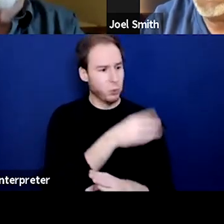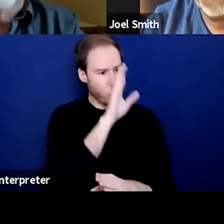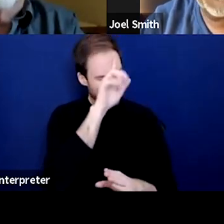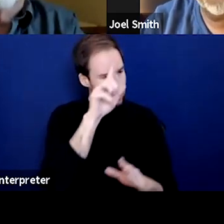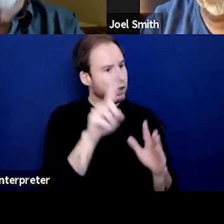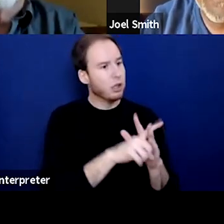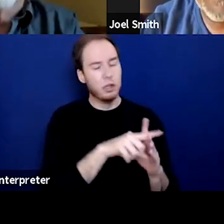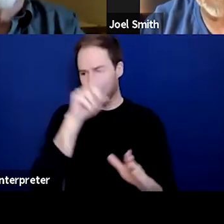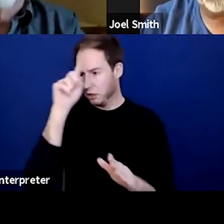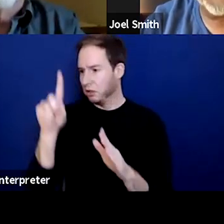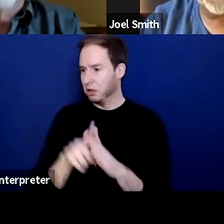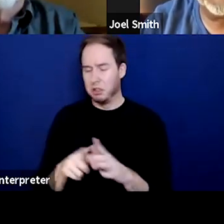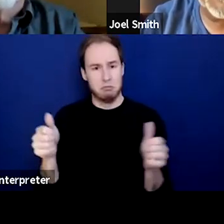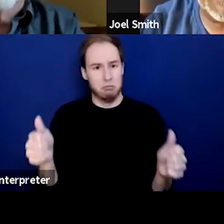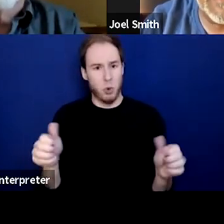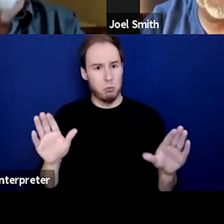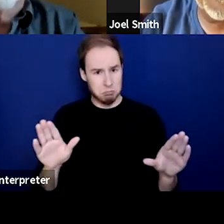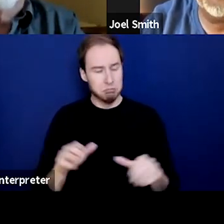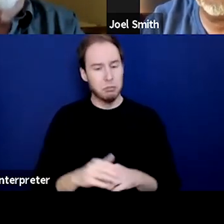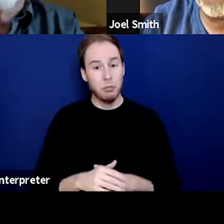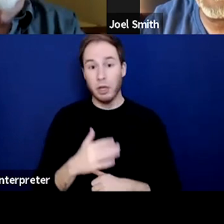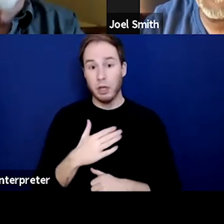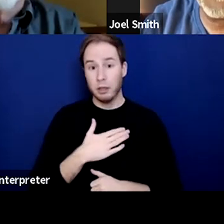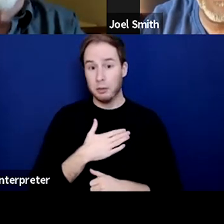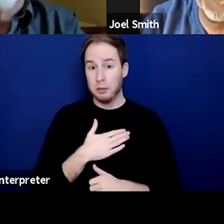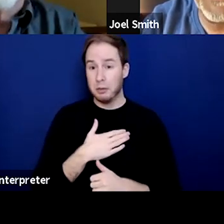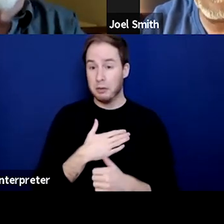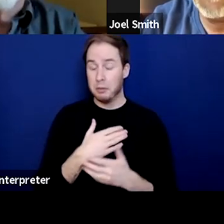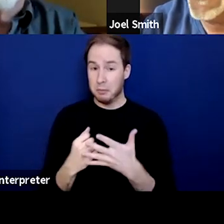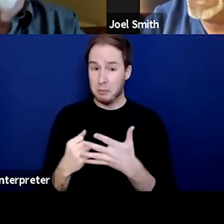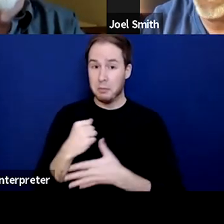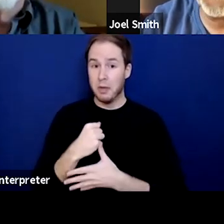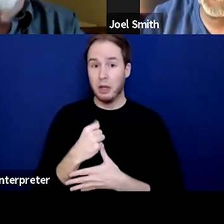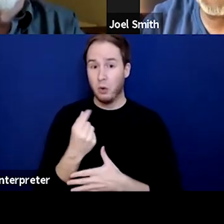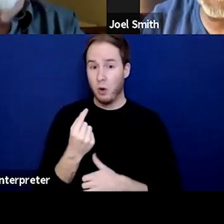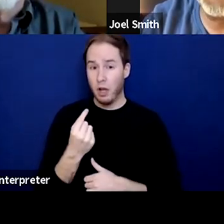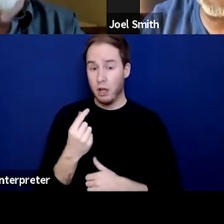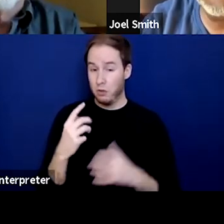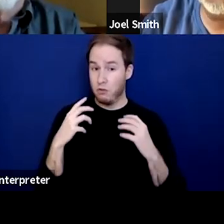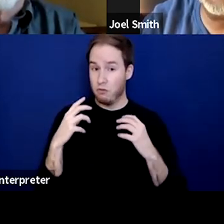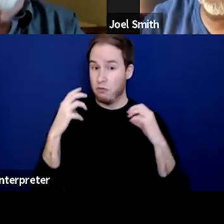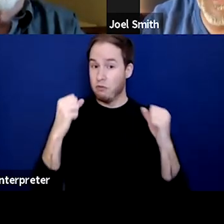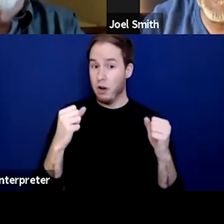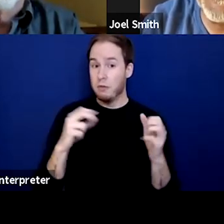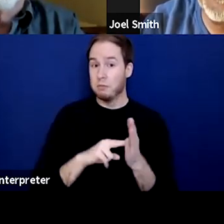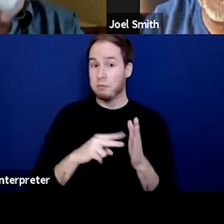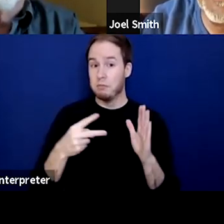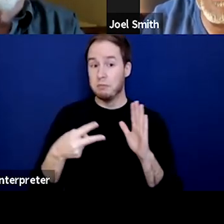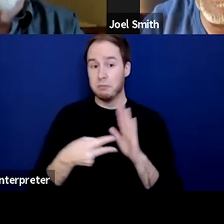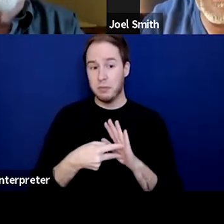But the main present that I got from recovery was I didn't have to live in the past anymore,